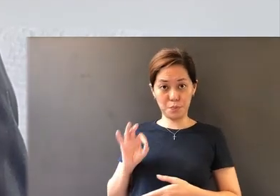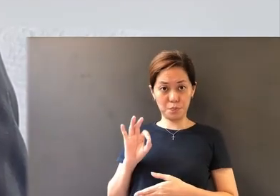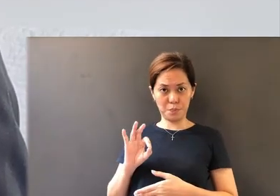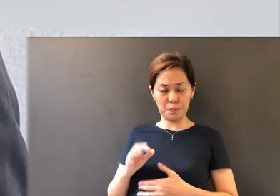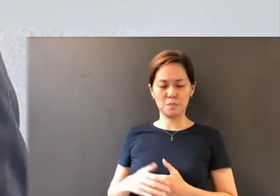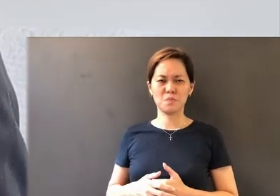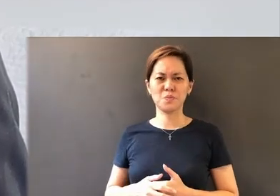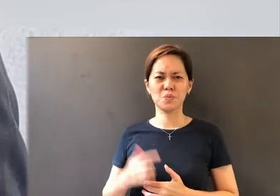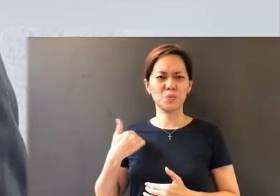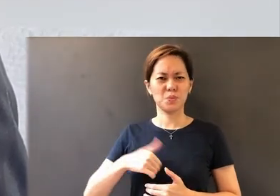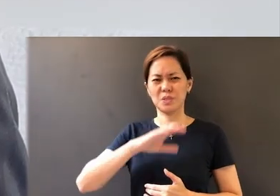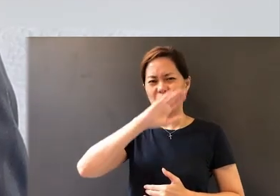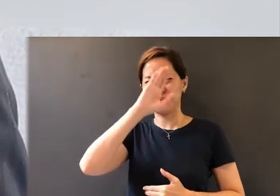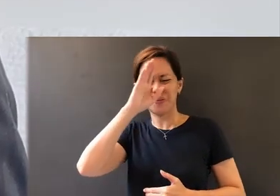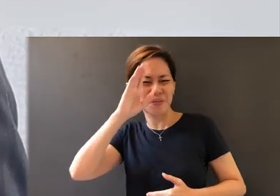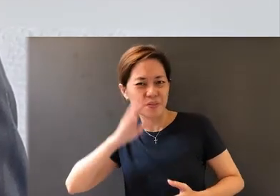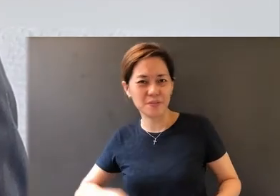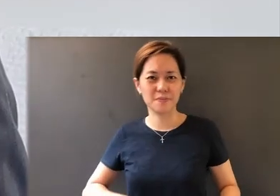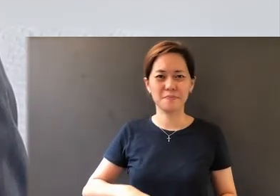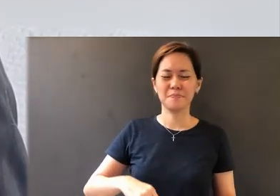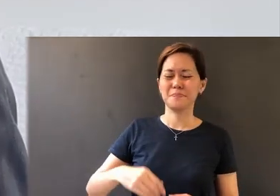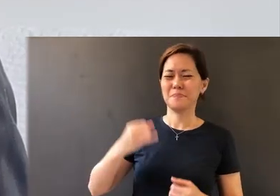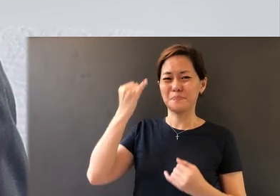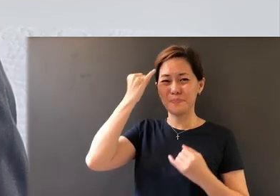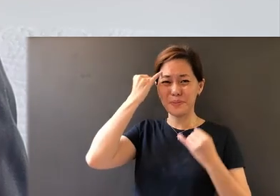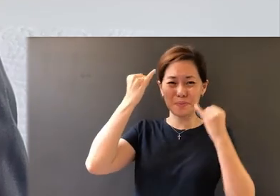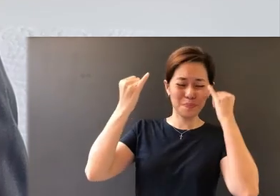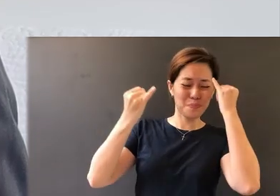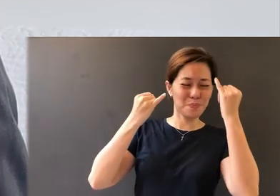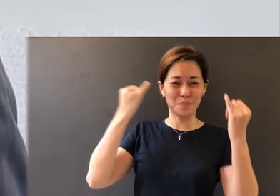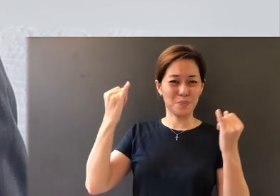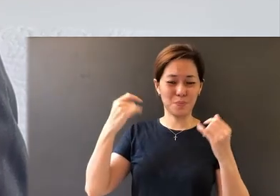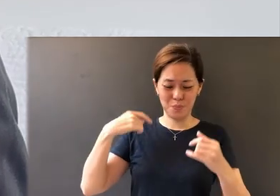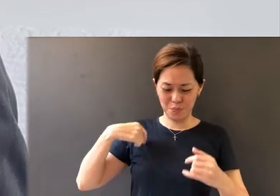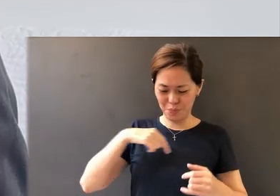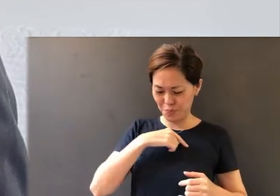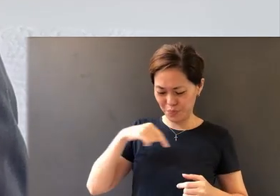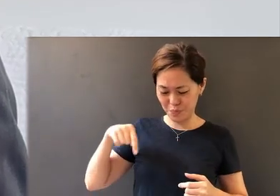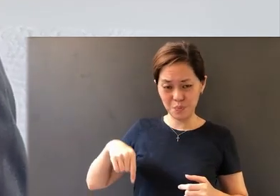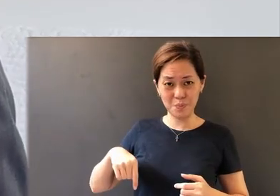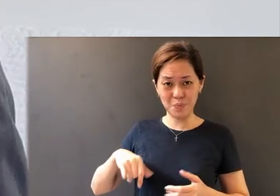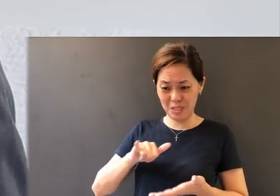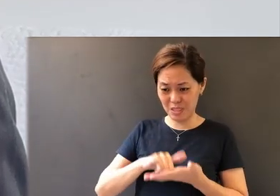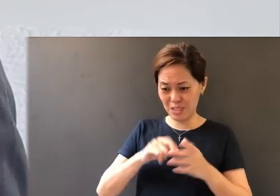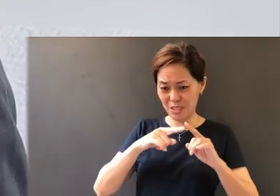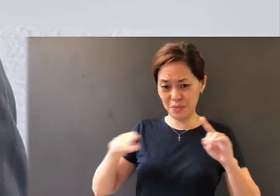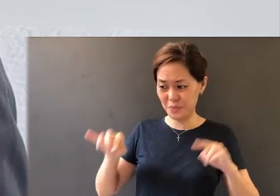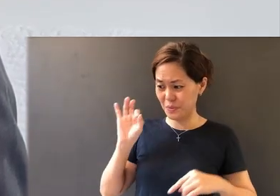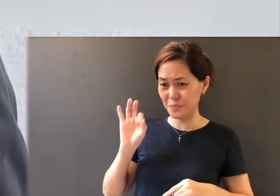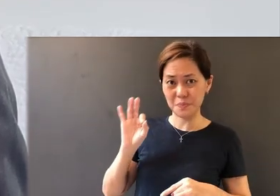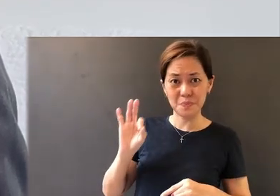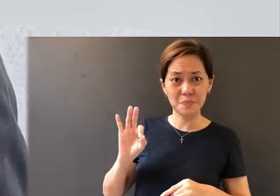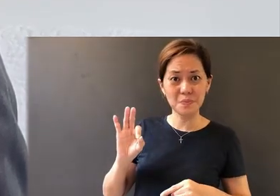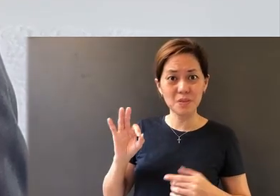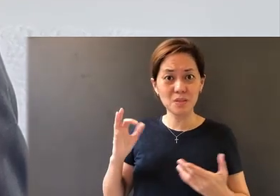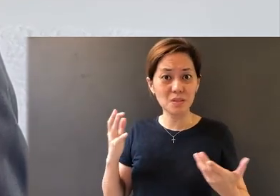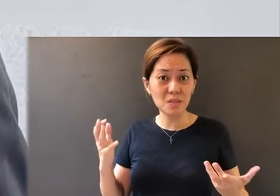never did we ever thought that we would be preaching this series